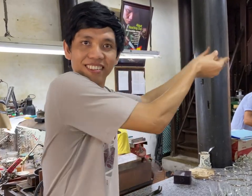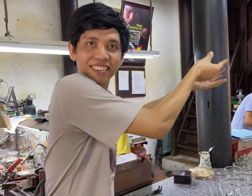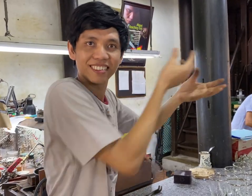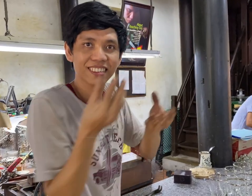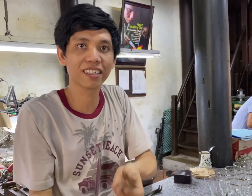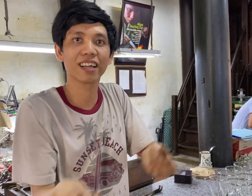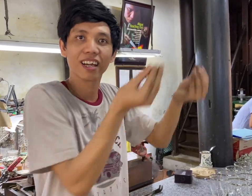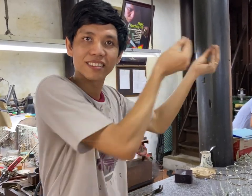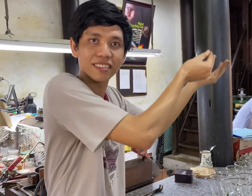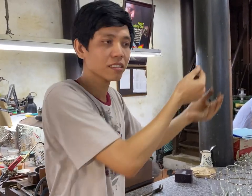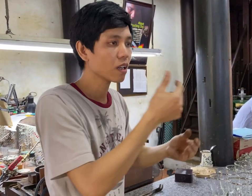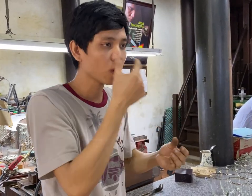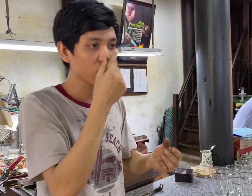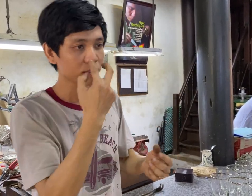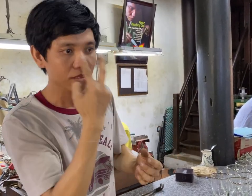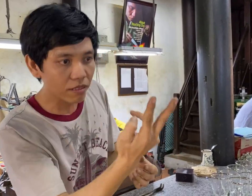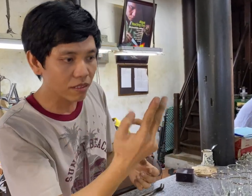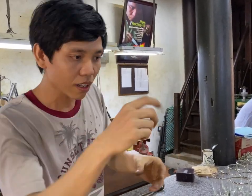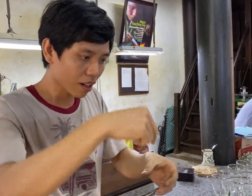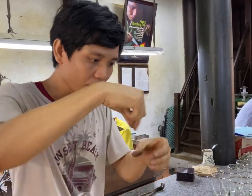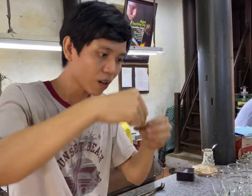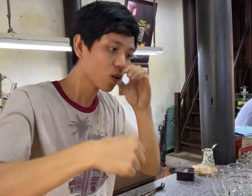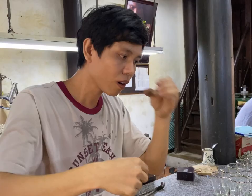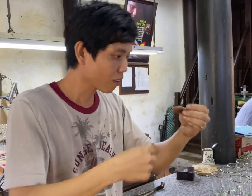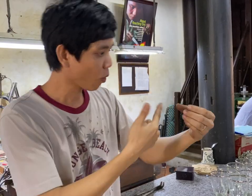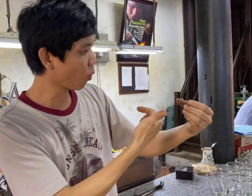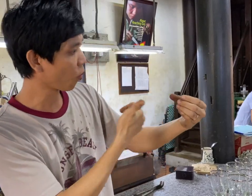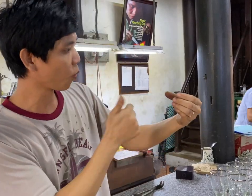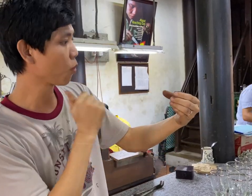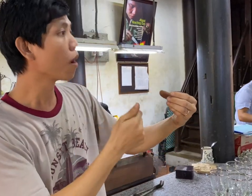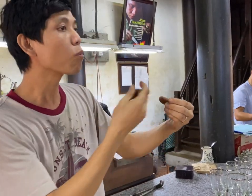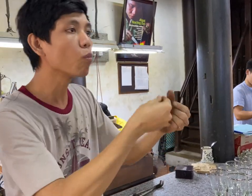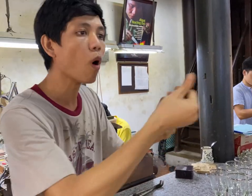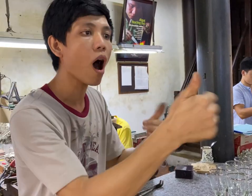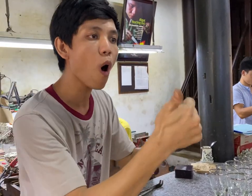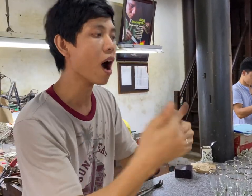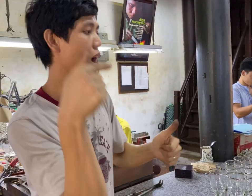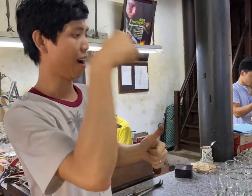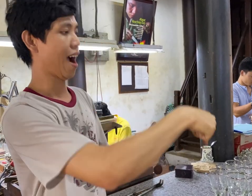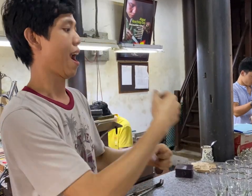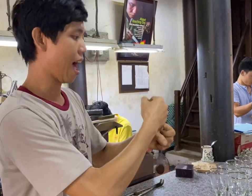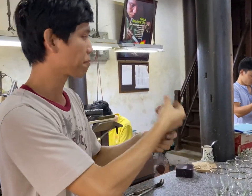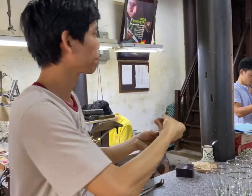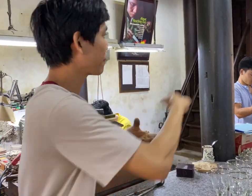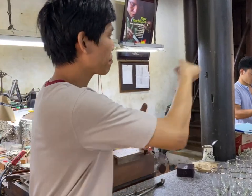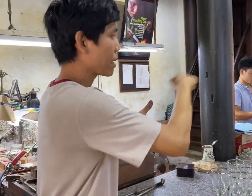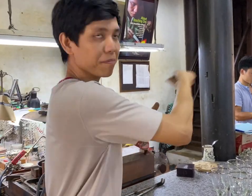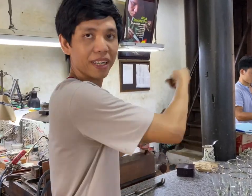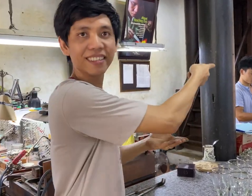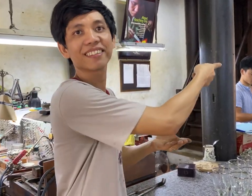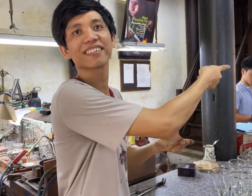We deliver the products over there. Foreigners would see the products while they're drinking coffee or tea. They can buy the products here.